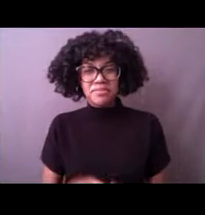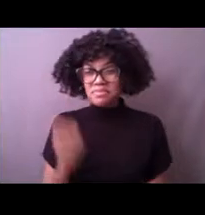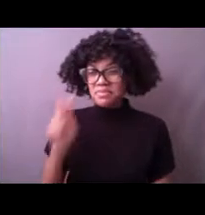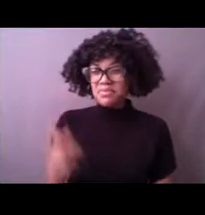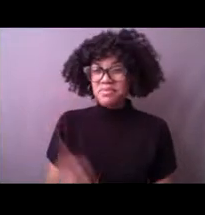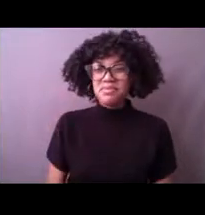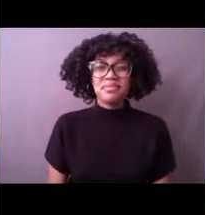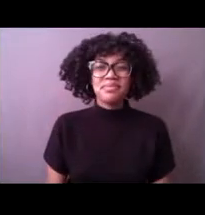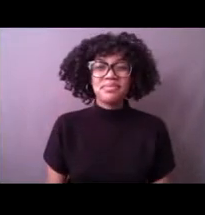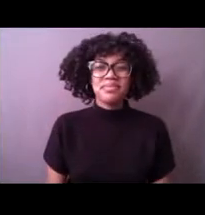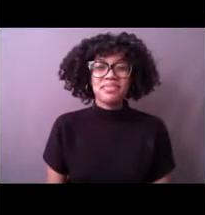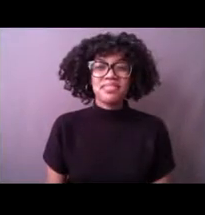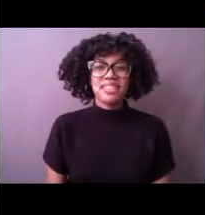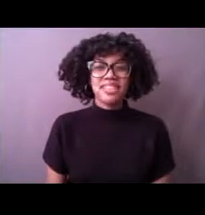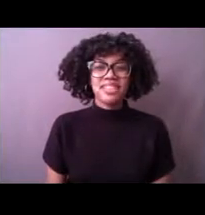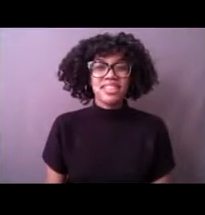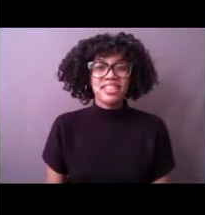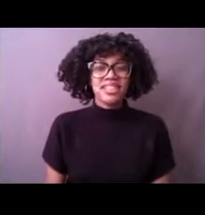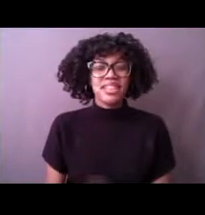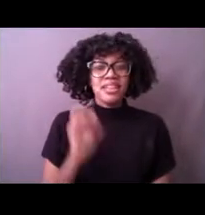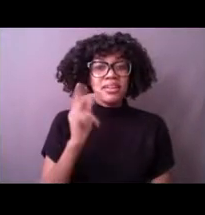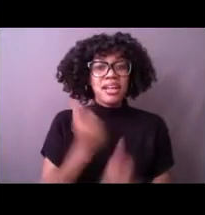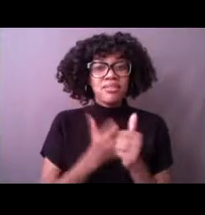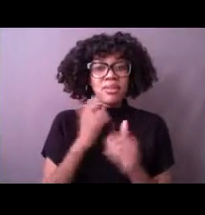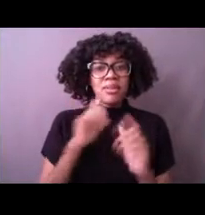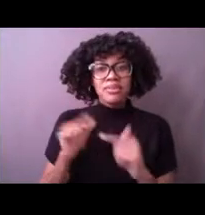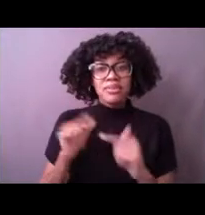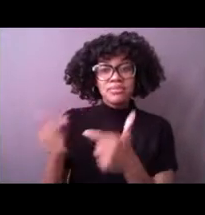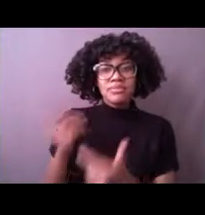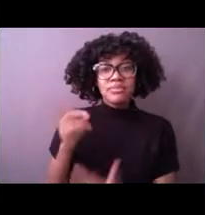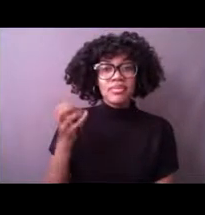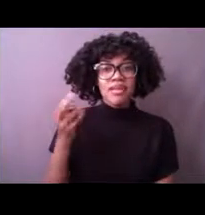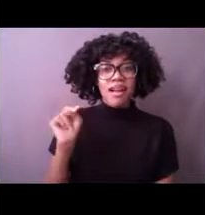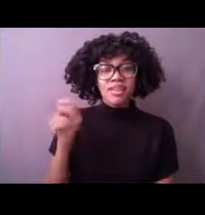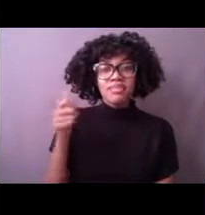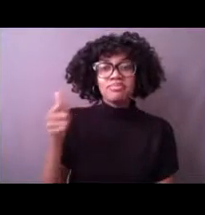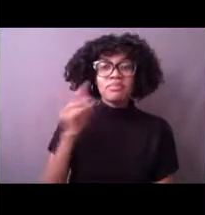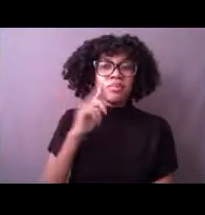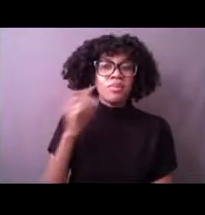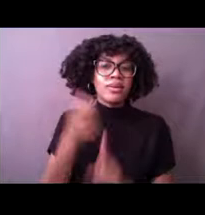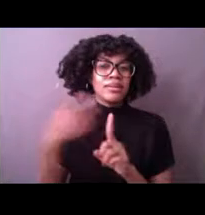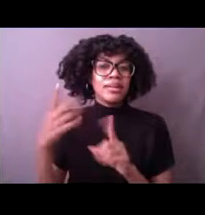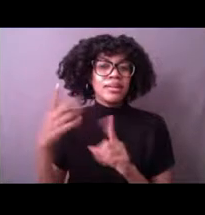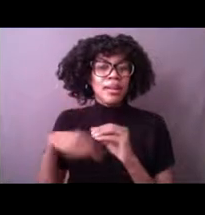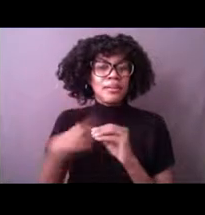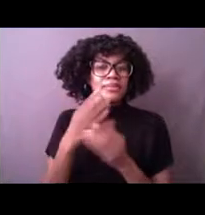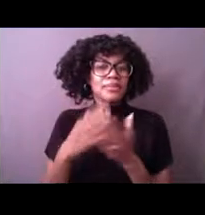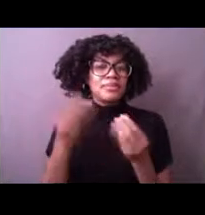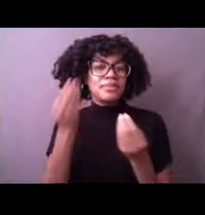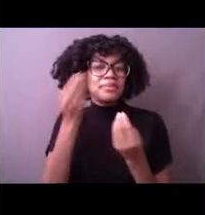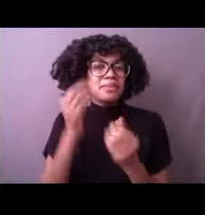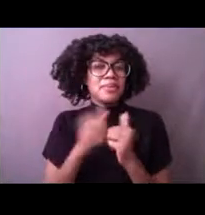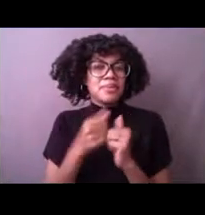Okay everyone, I will let Dawn introduce herself and she's going to share some wonderful information with you.